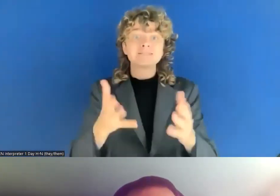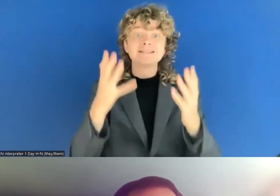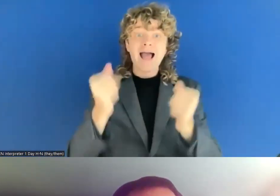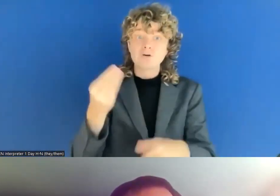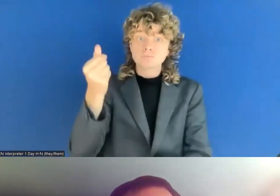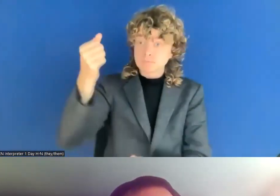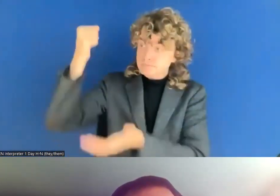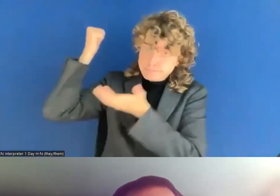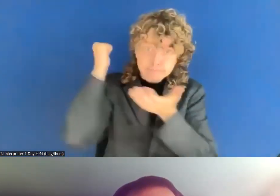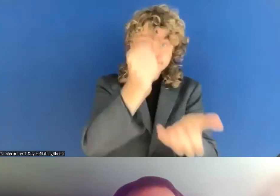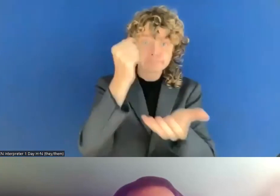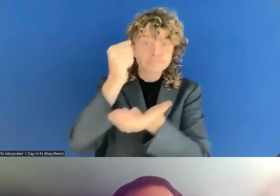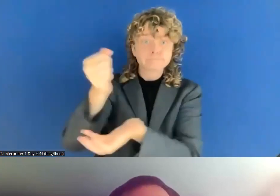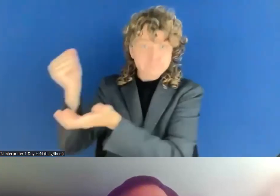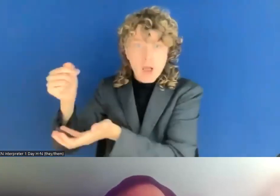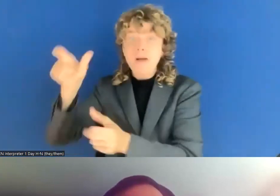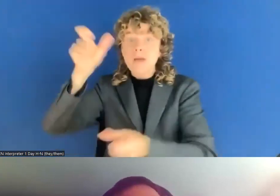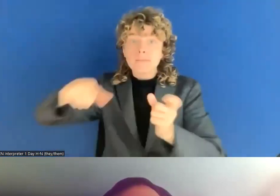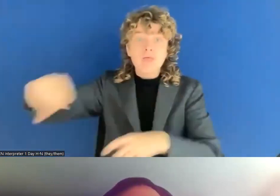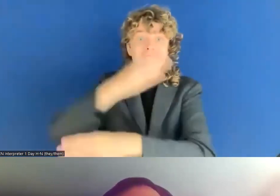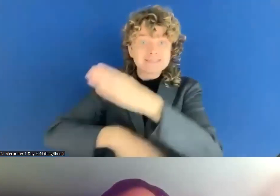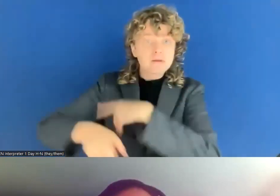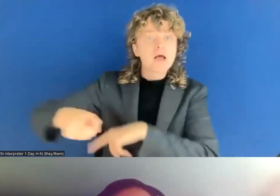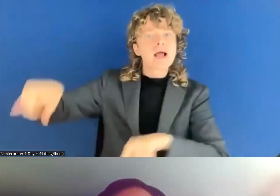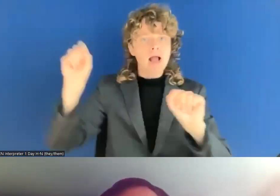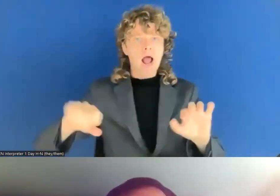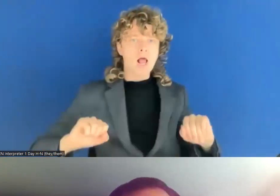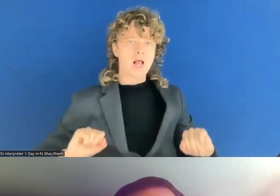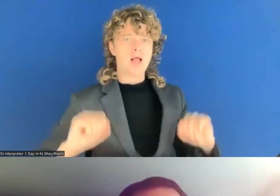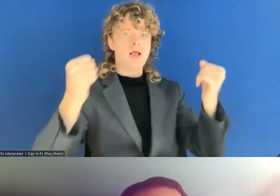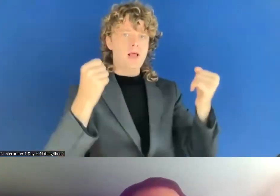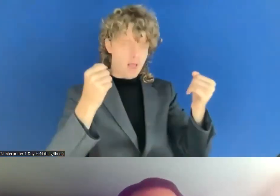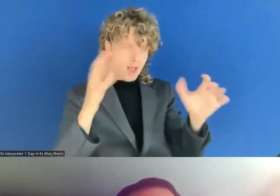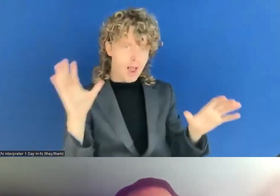and the representative organizations and at the same time from our end, DPOs, we should